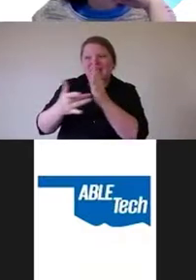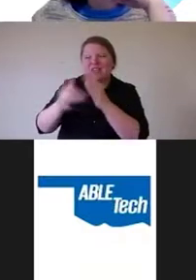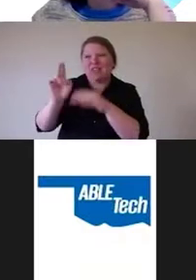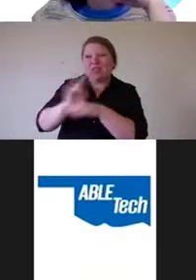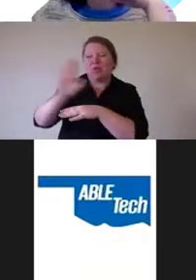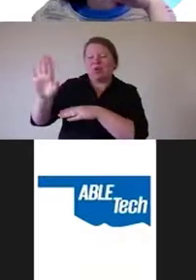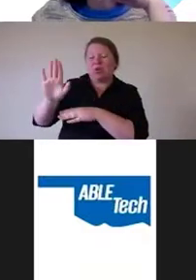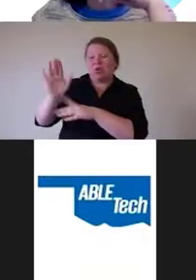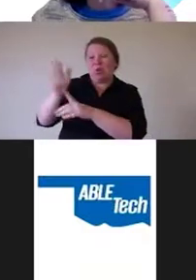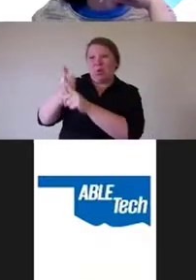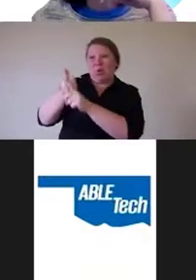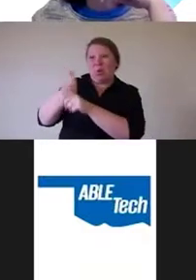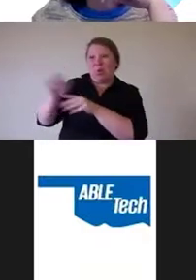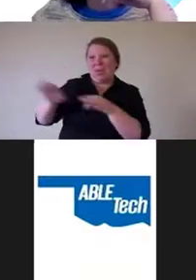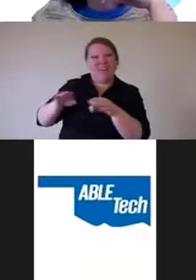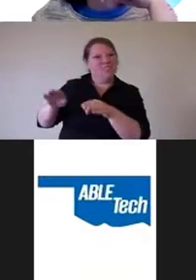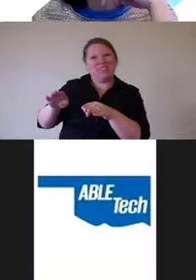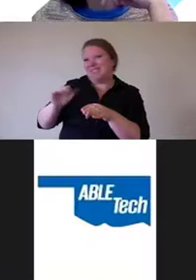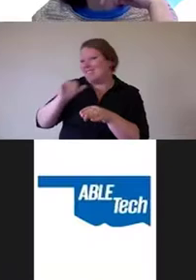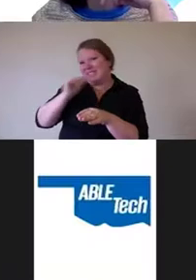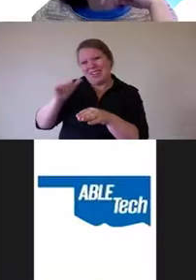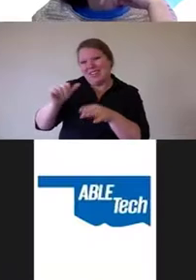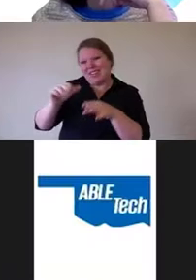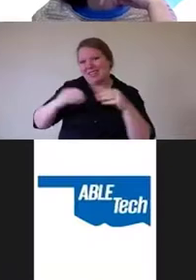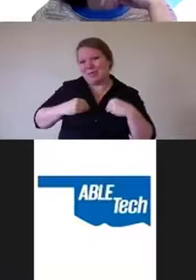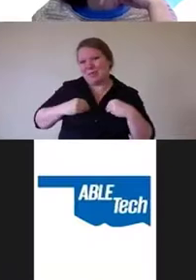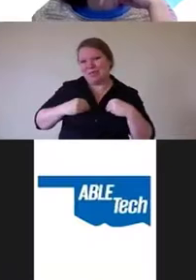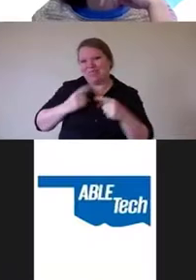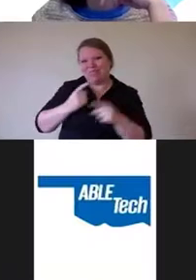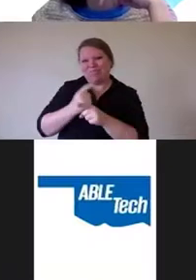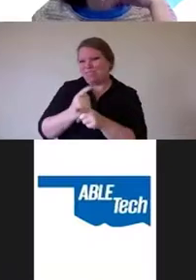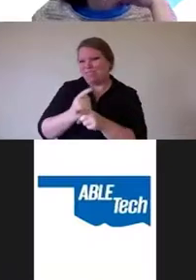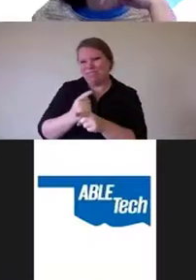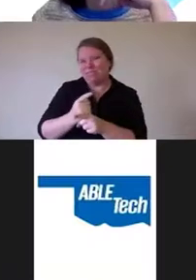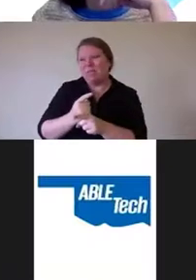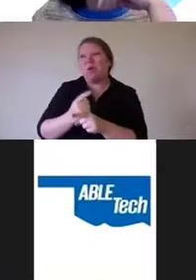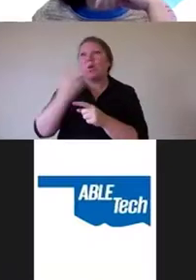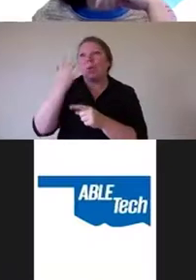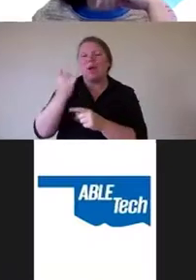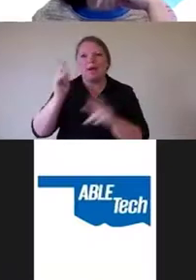Because people have spent a lot of time and a lot of money configuring their